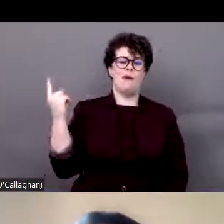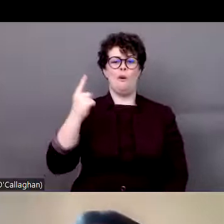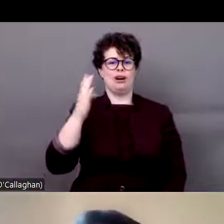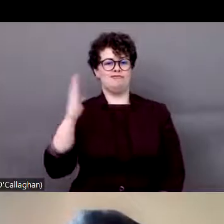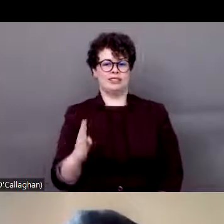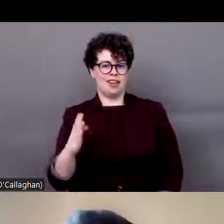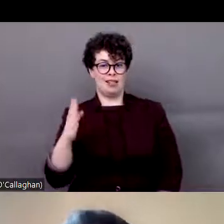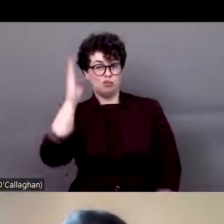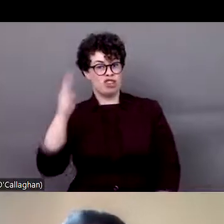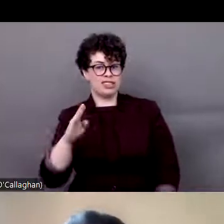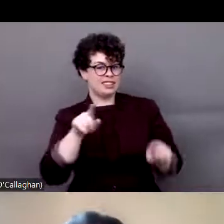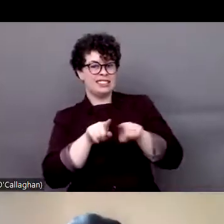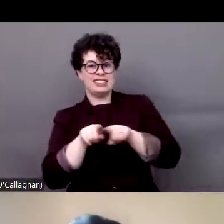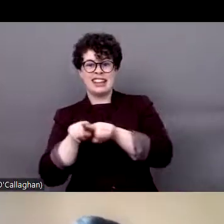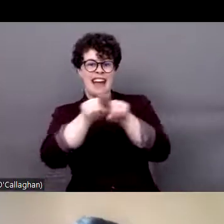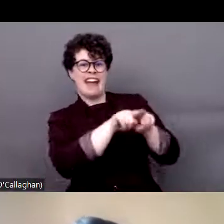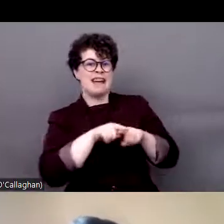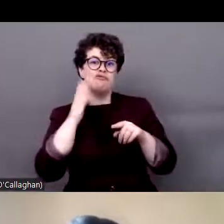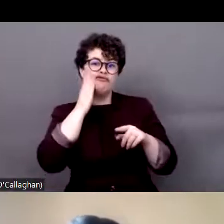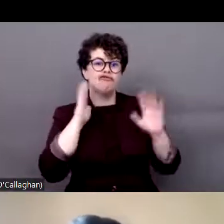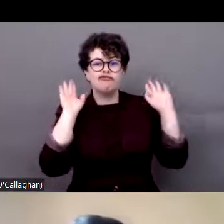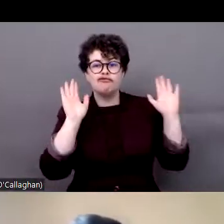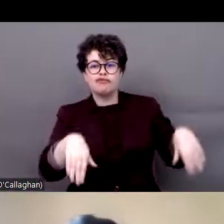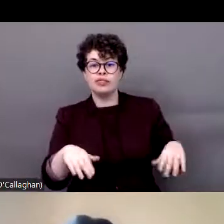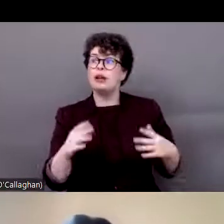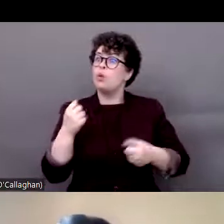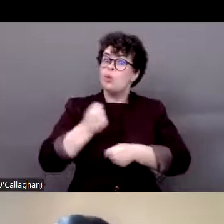treated they have the same rights that we do, that is if they work hard they